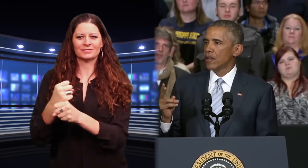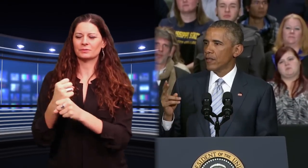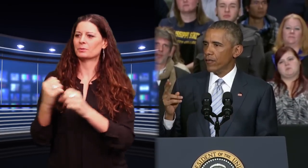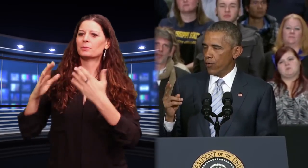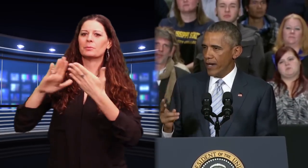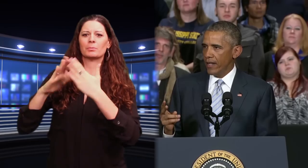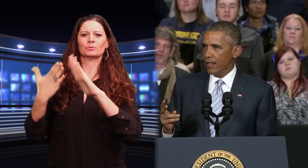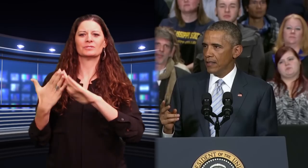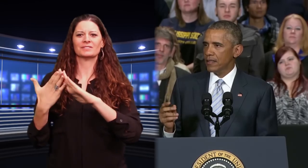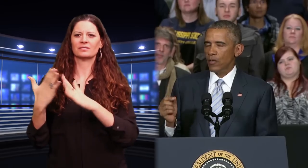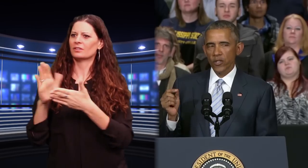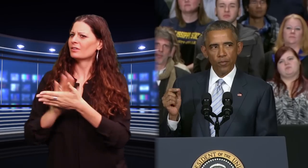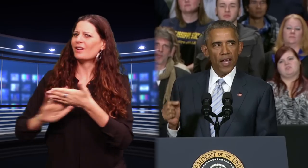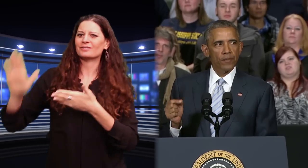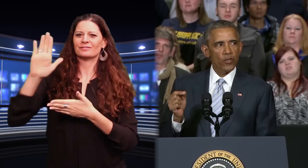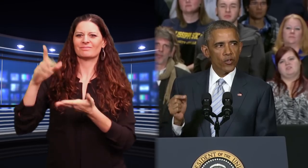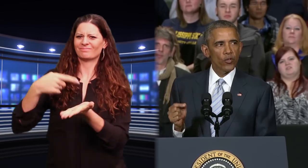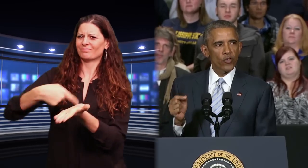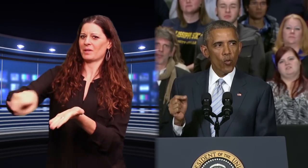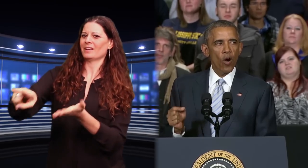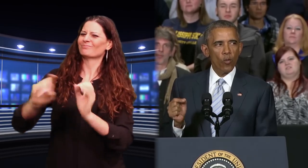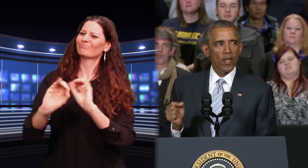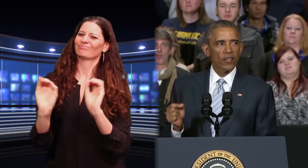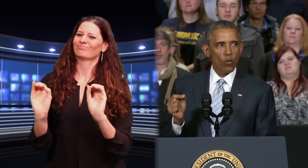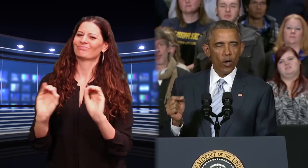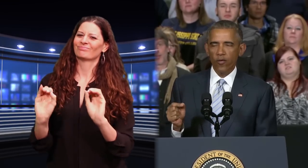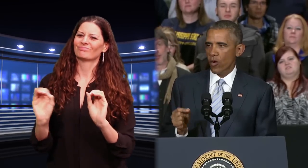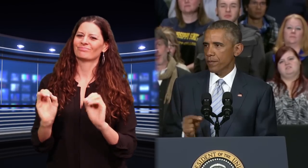to responsible students who are willing to work for and work for it."